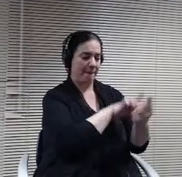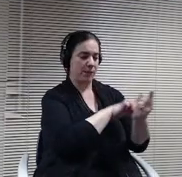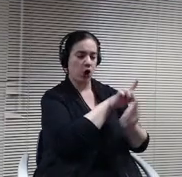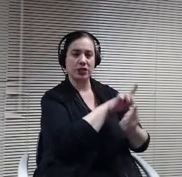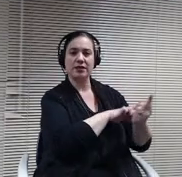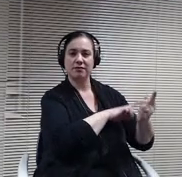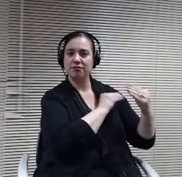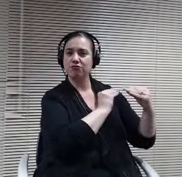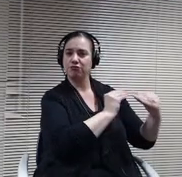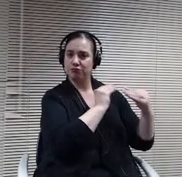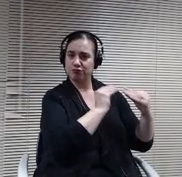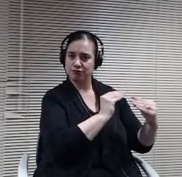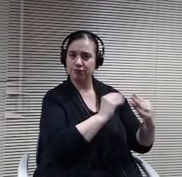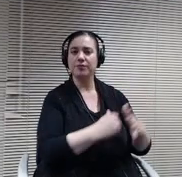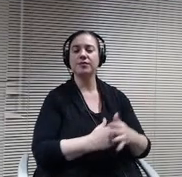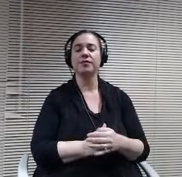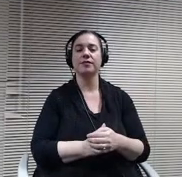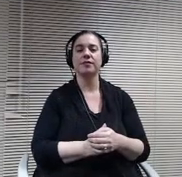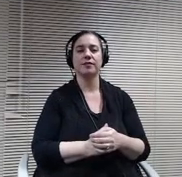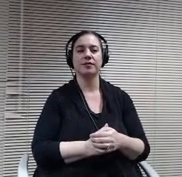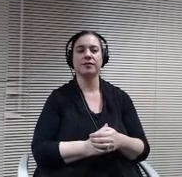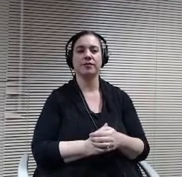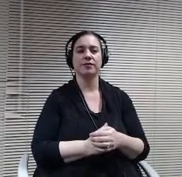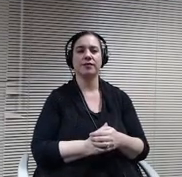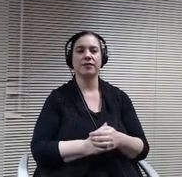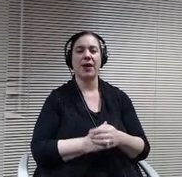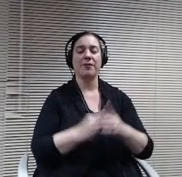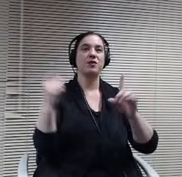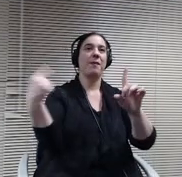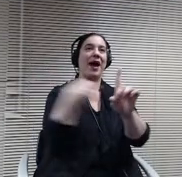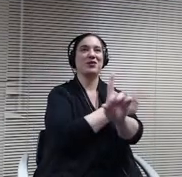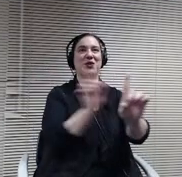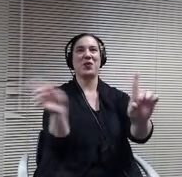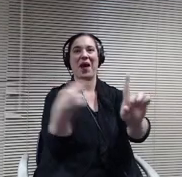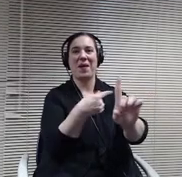Not to bounce around here too much, but I want to kind of